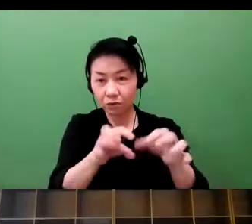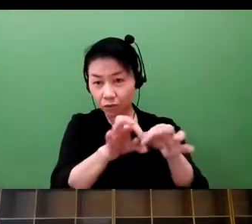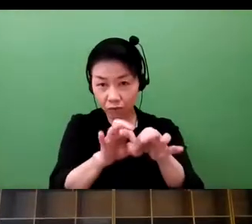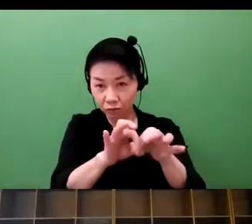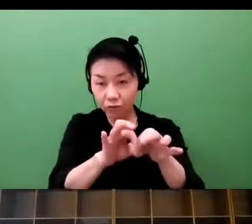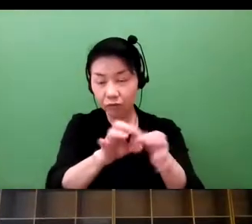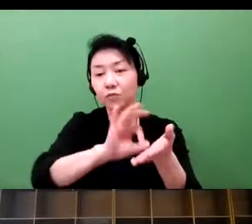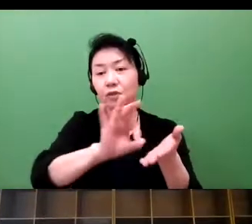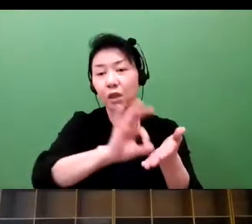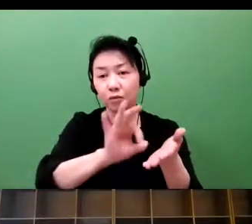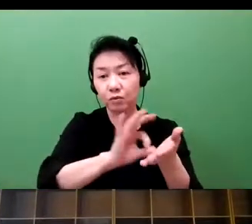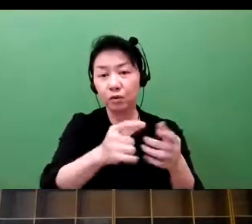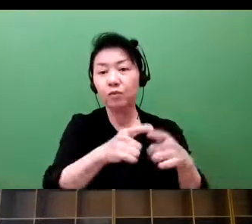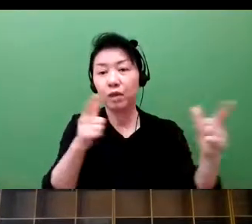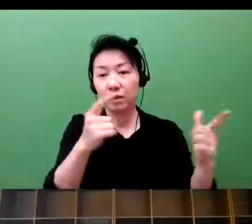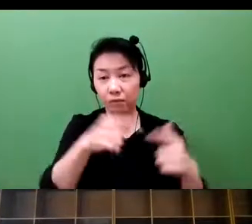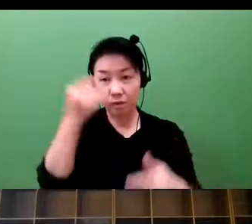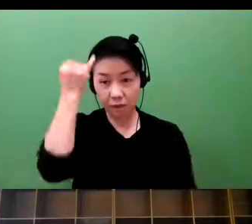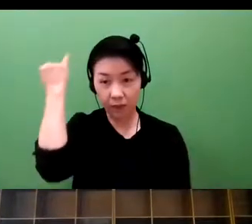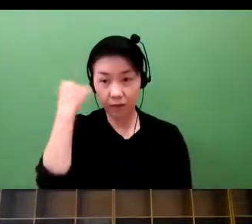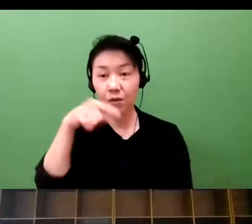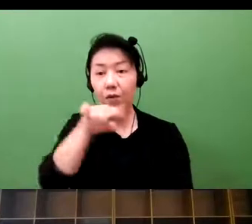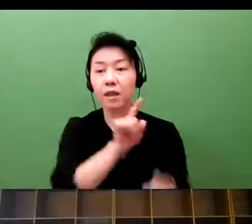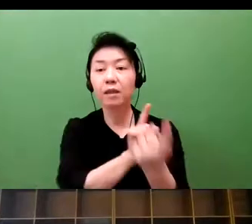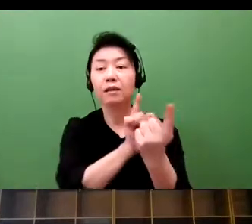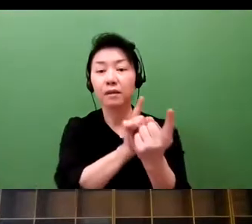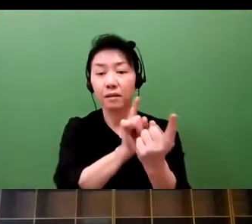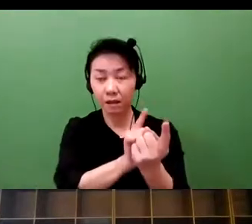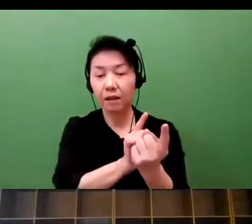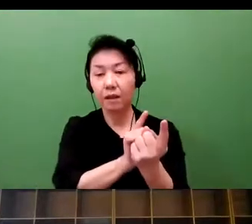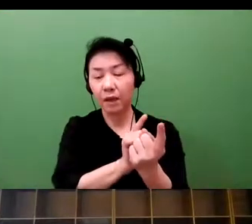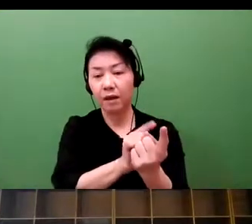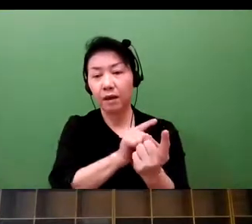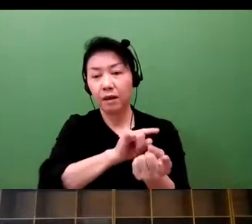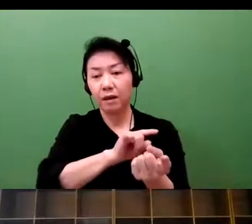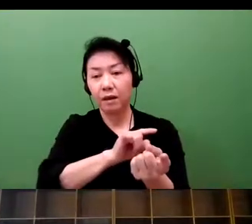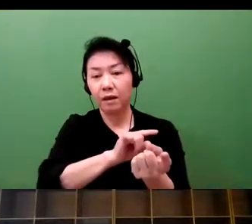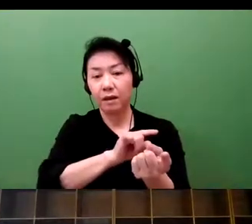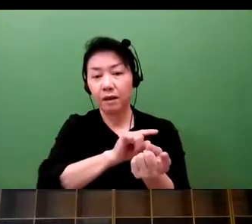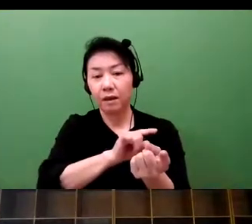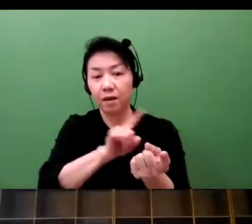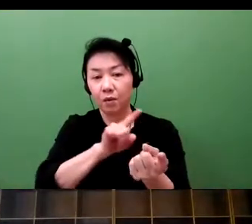contact with smartphones and such devices, and there have been deregulation of